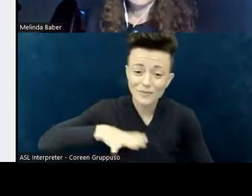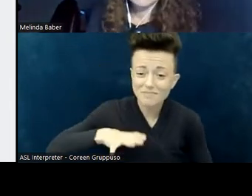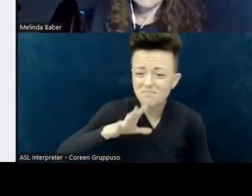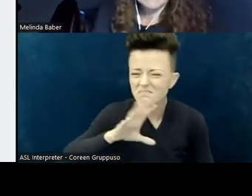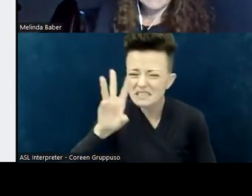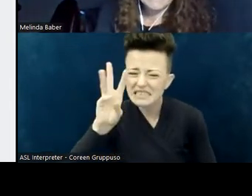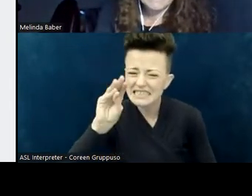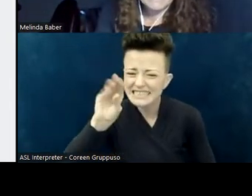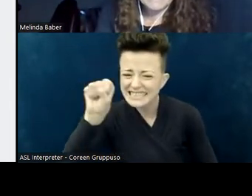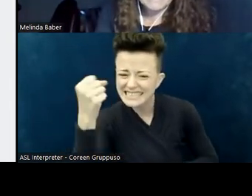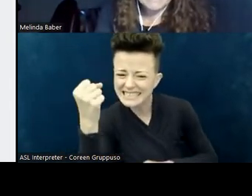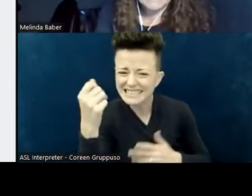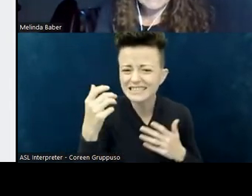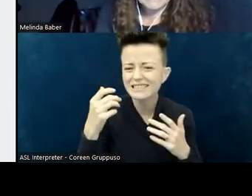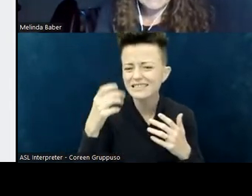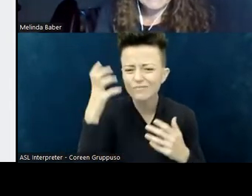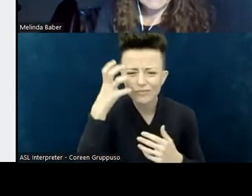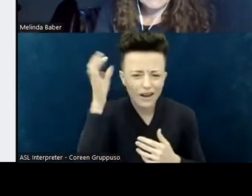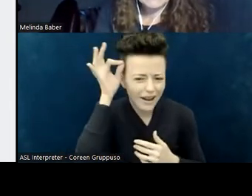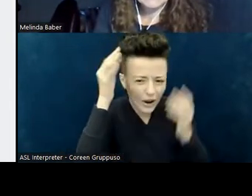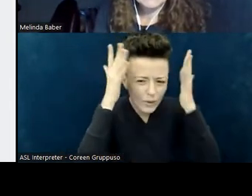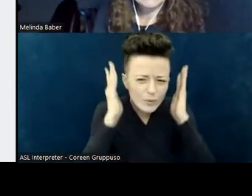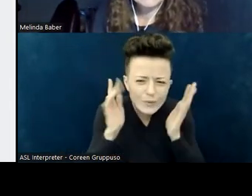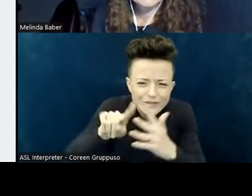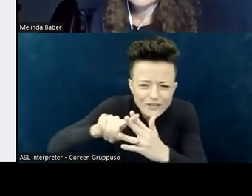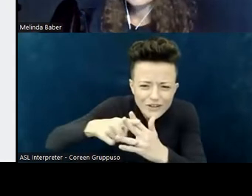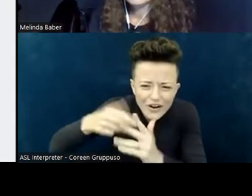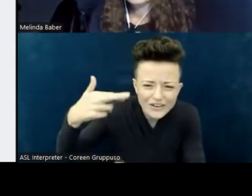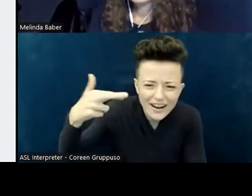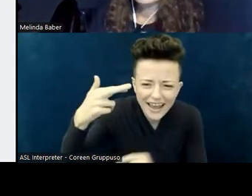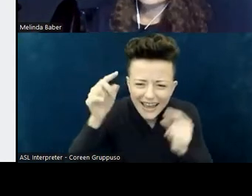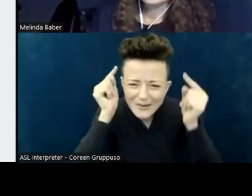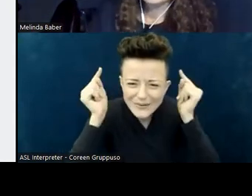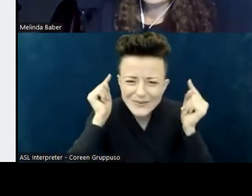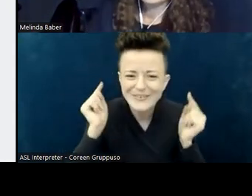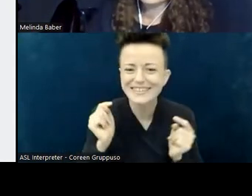almost brown hair— it's starting to show some gray— wear glasses; and have a pink, lace t-shirt on